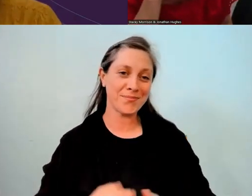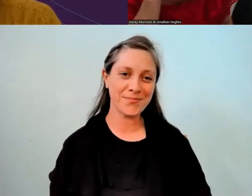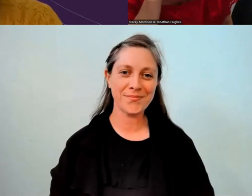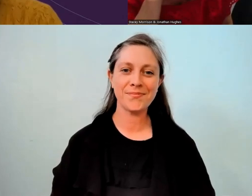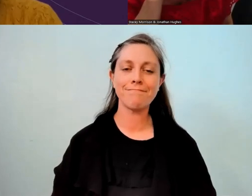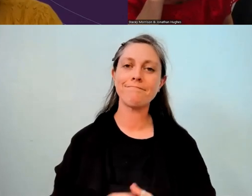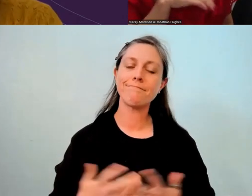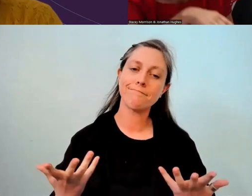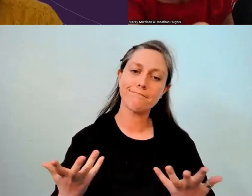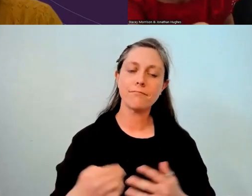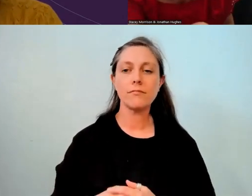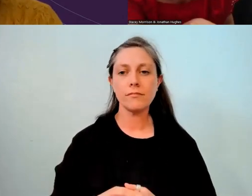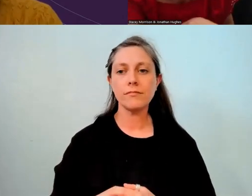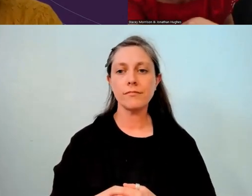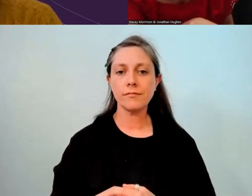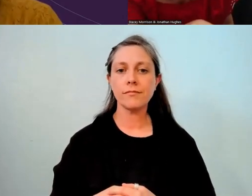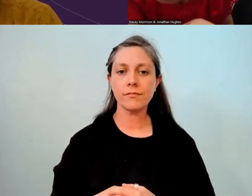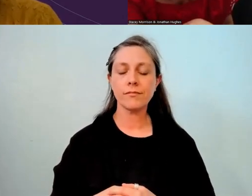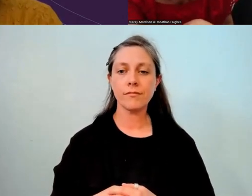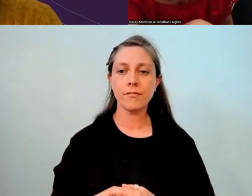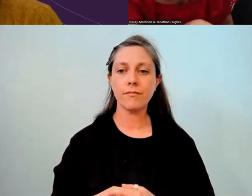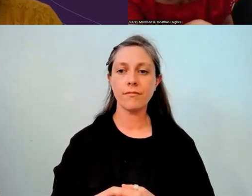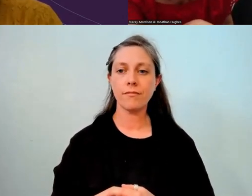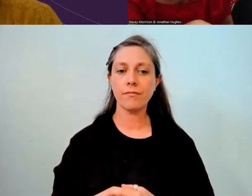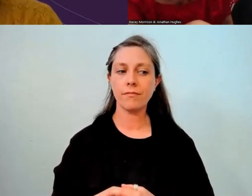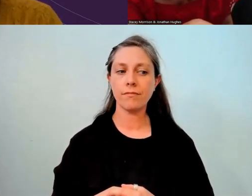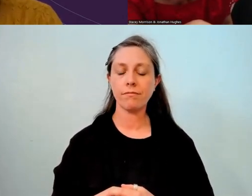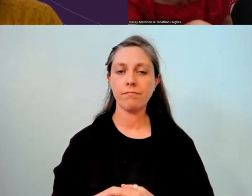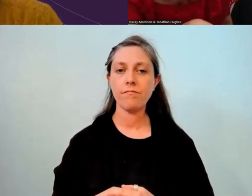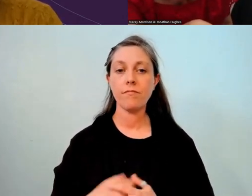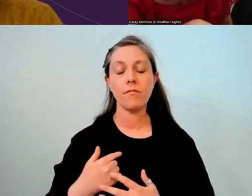Yeah, I just recognise that it feels a bit privileged,